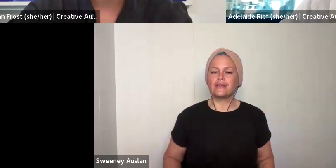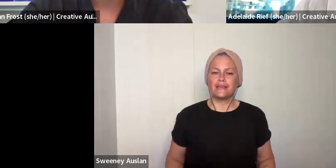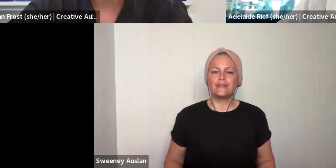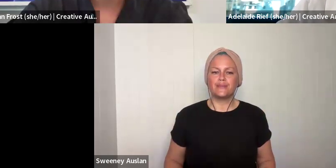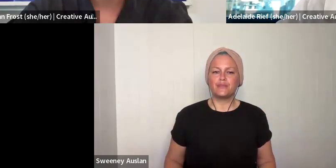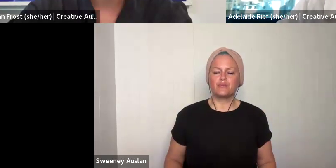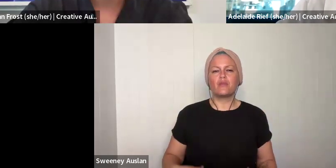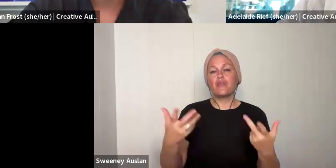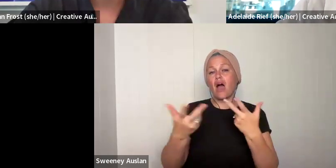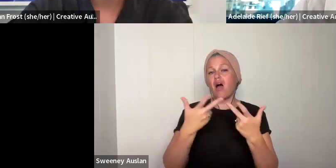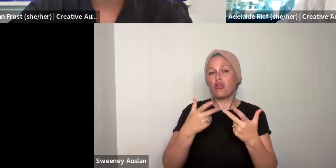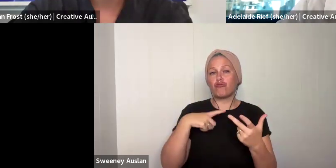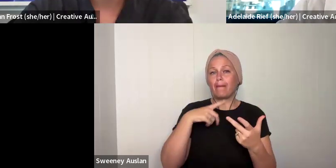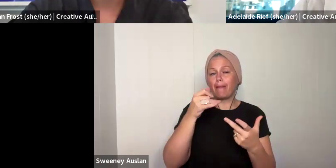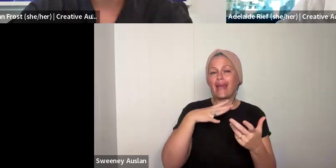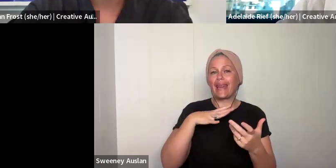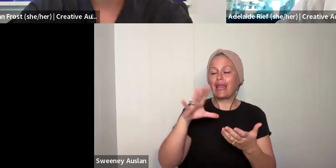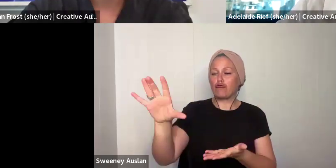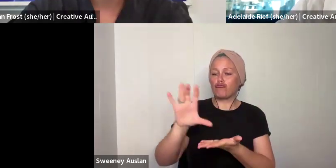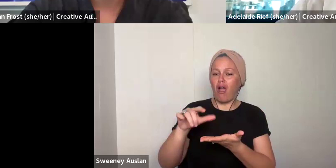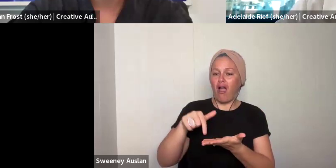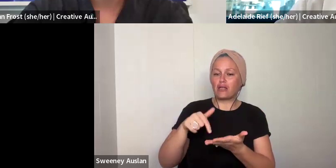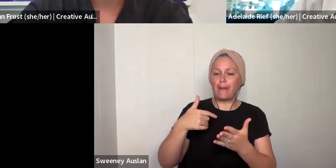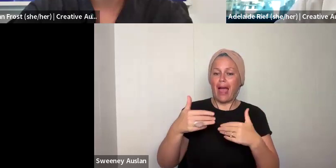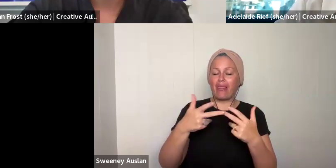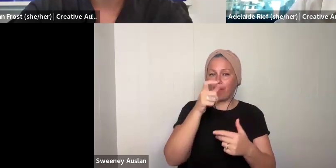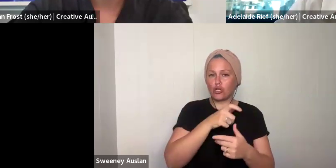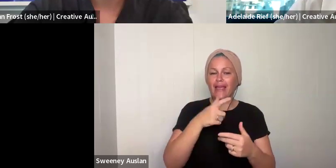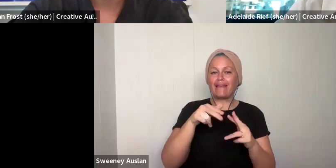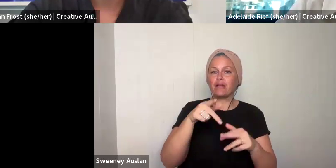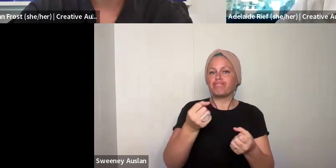connected to. The other reason you might need to have your